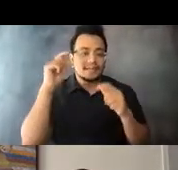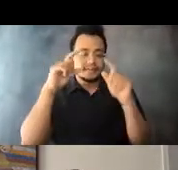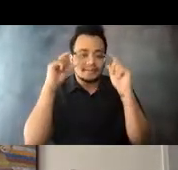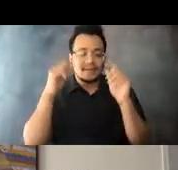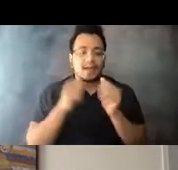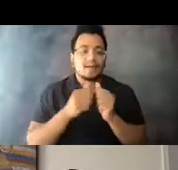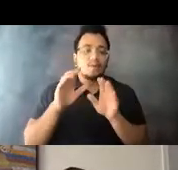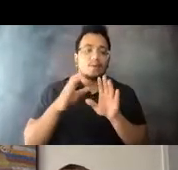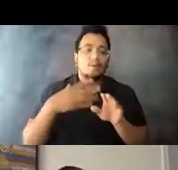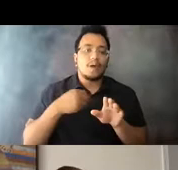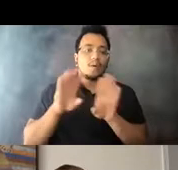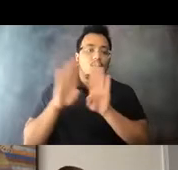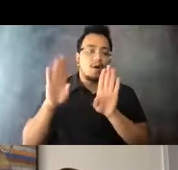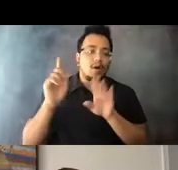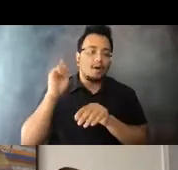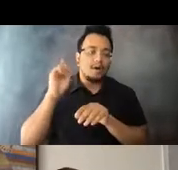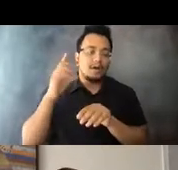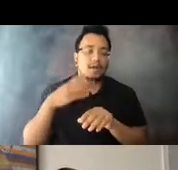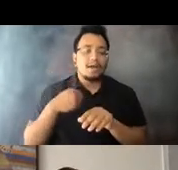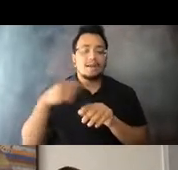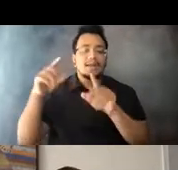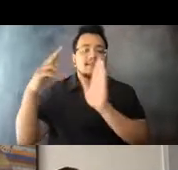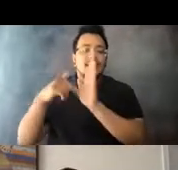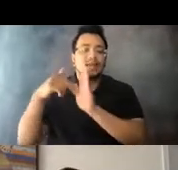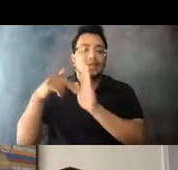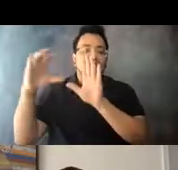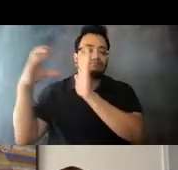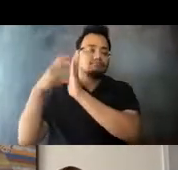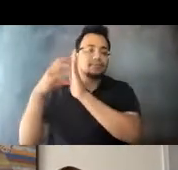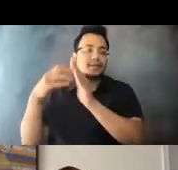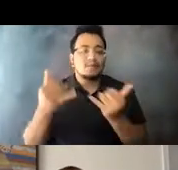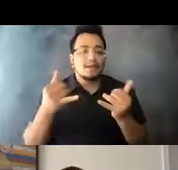15:06:17 I'll be referring to slides, but they have text only.